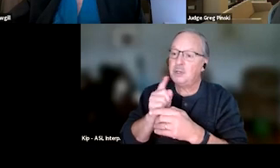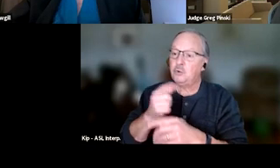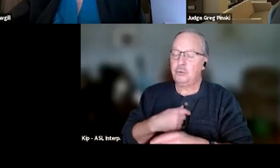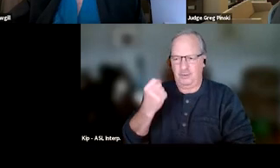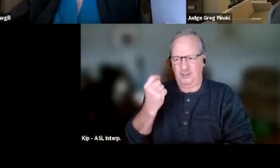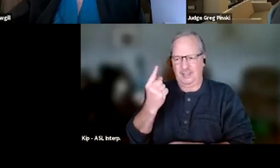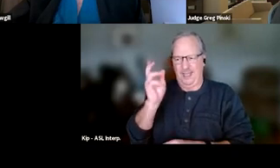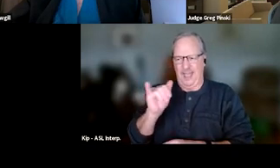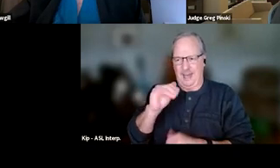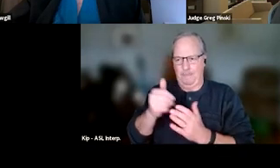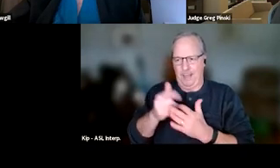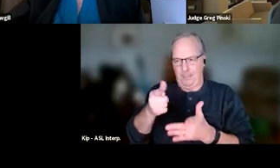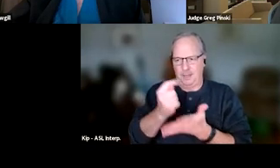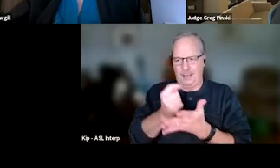about those therapeutic adjustments.